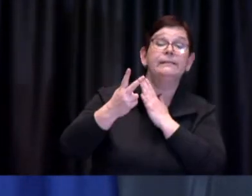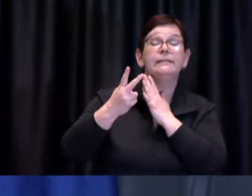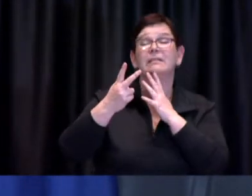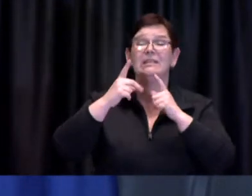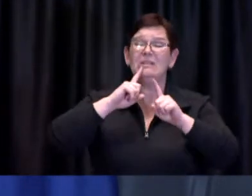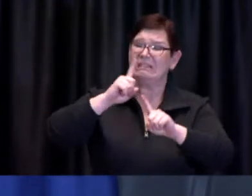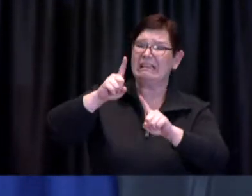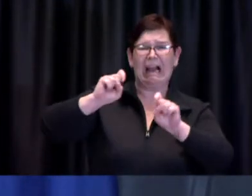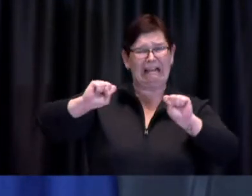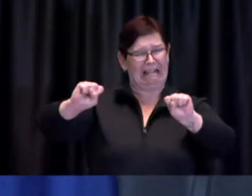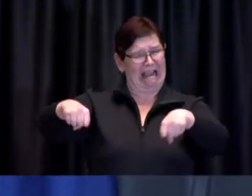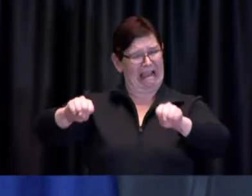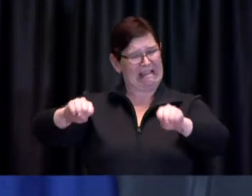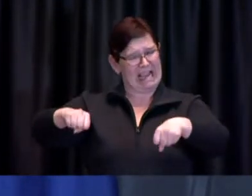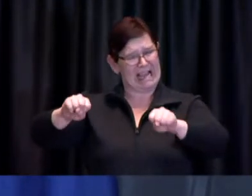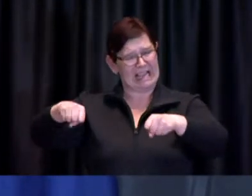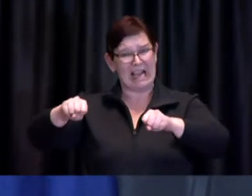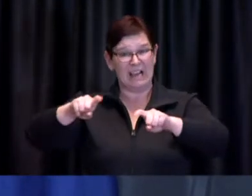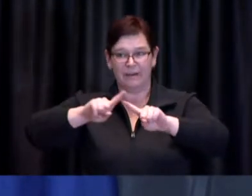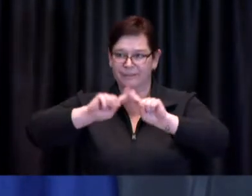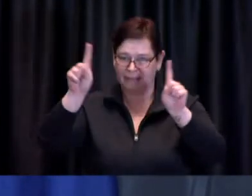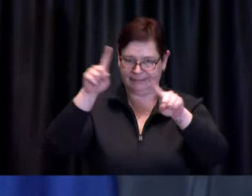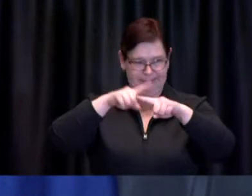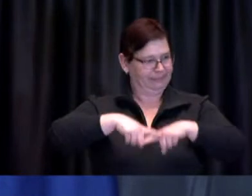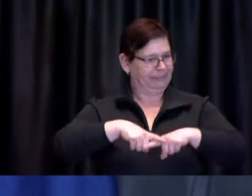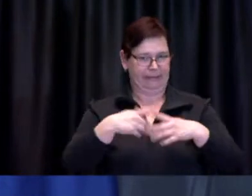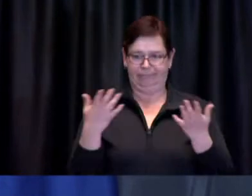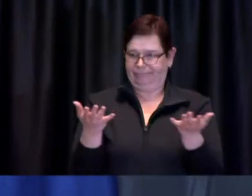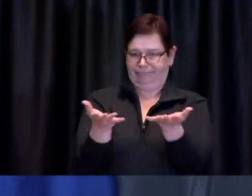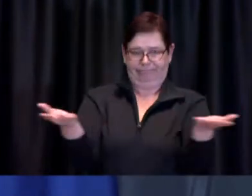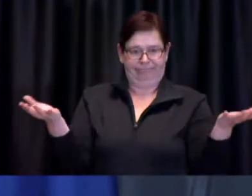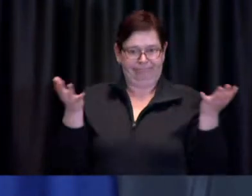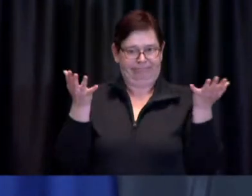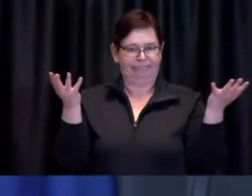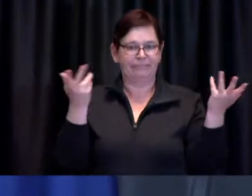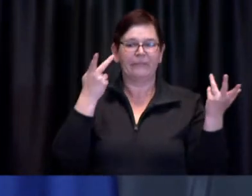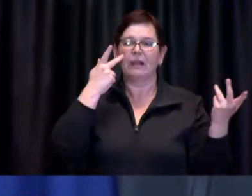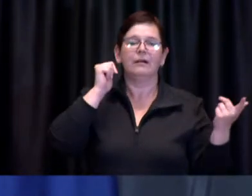and if we can do better as people collectively uh and do better in terms of our efforts to get